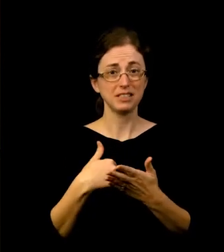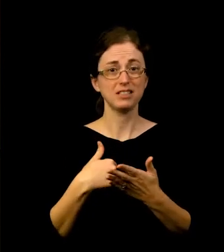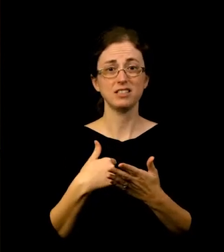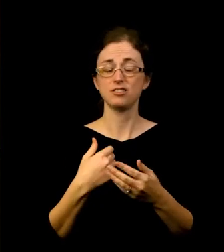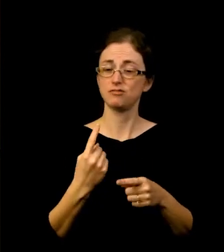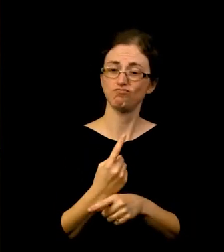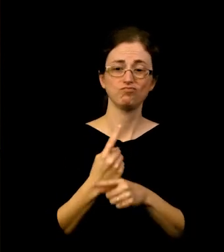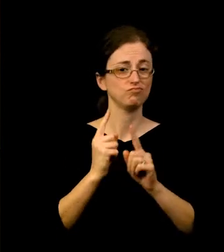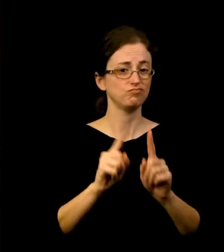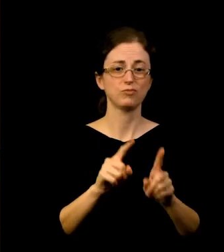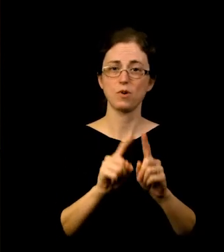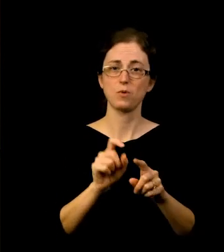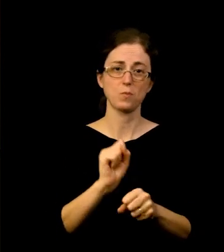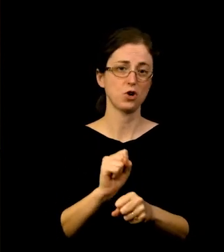because work is my escape.